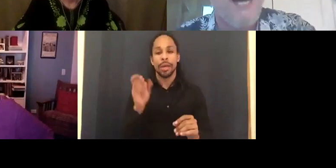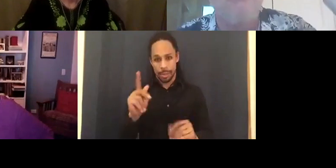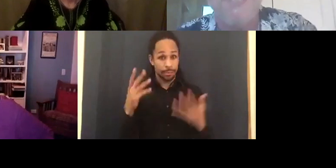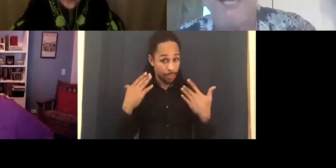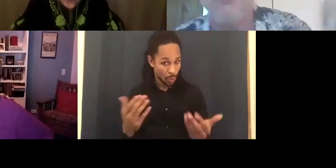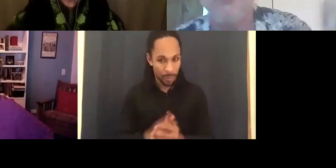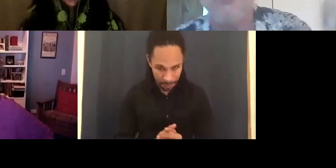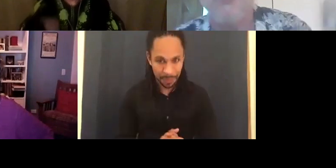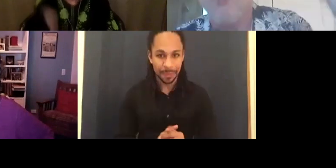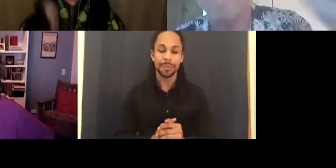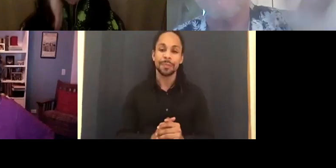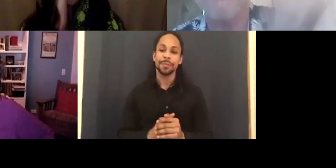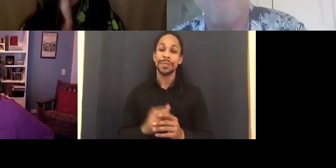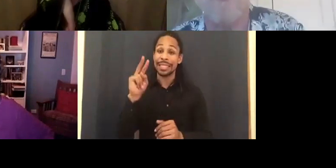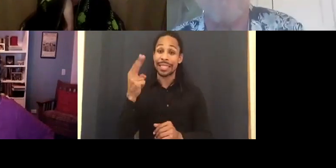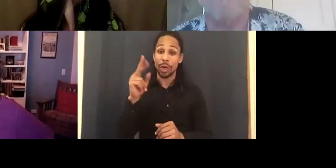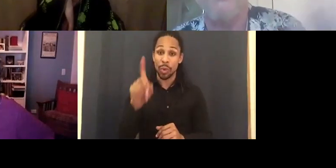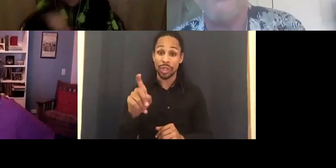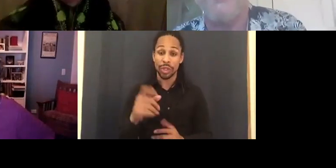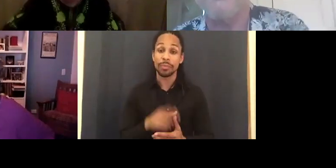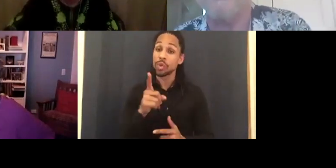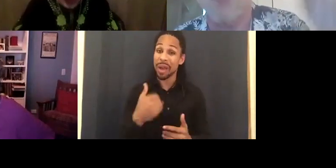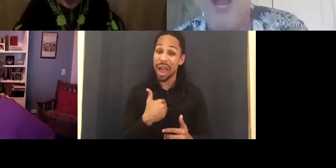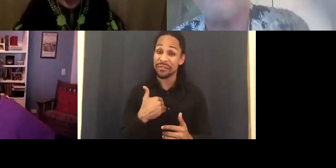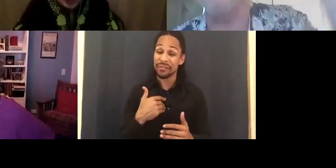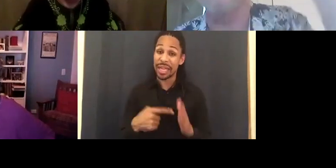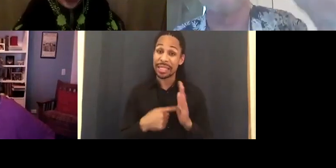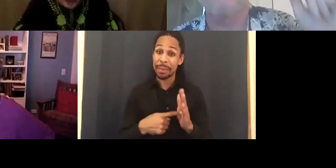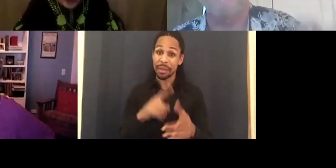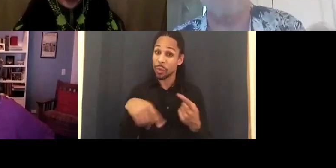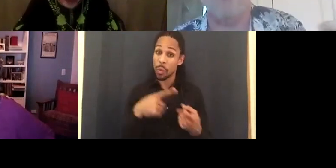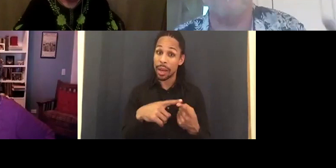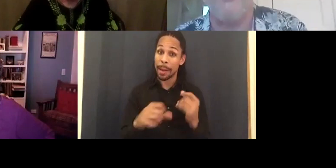Second question: Do you have an example of when media gets it right in portraying